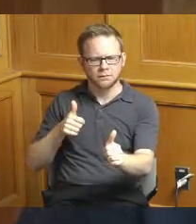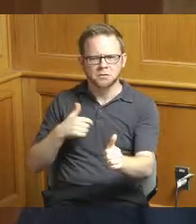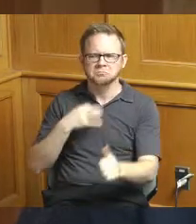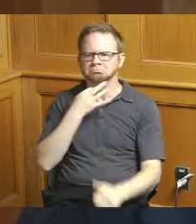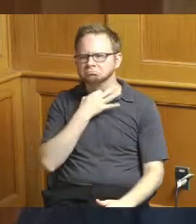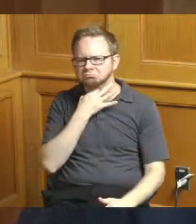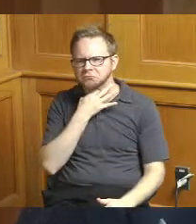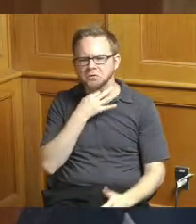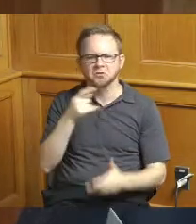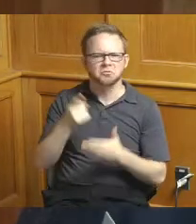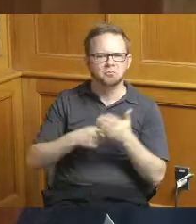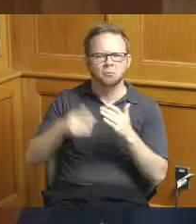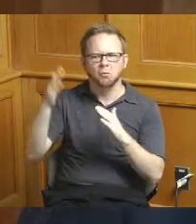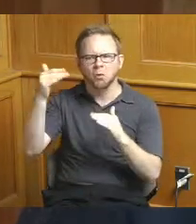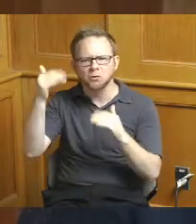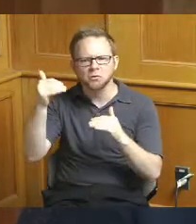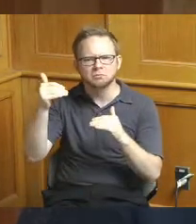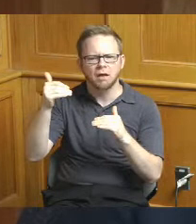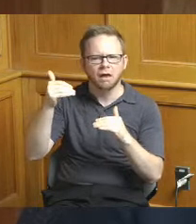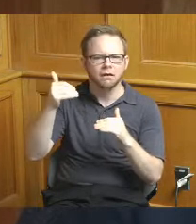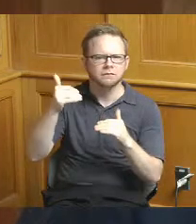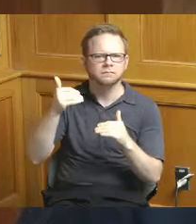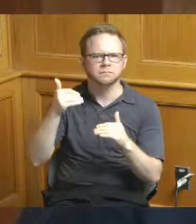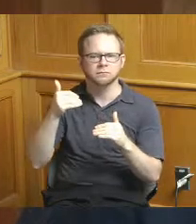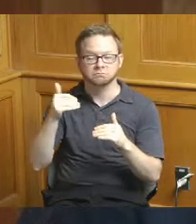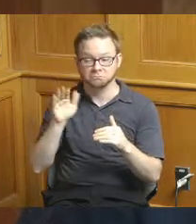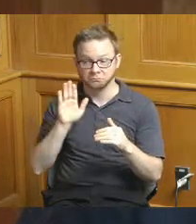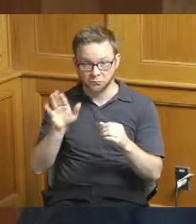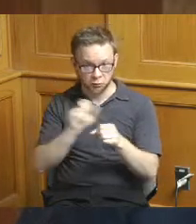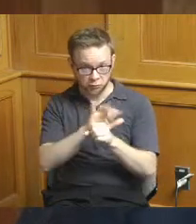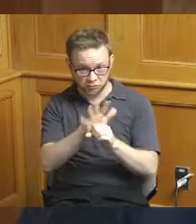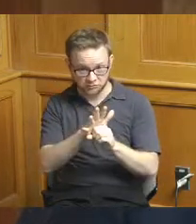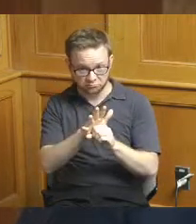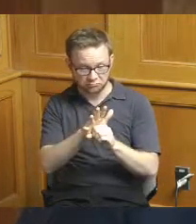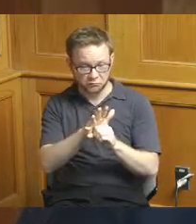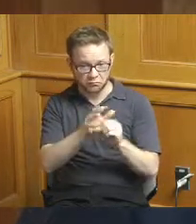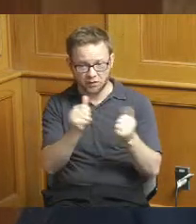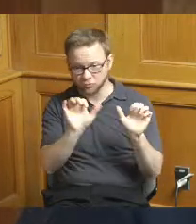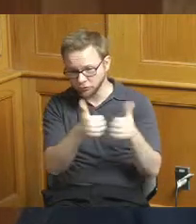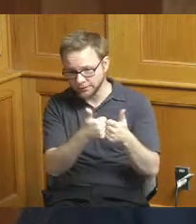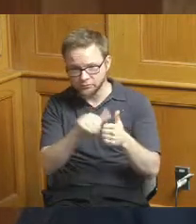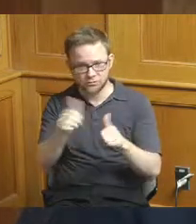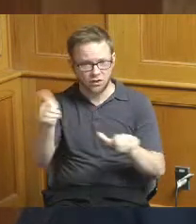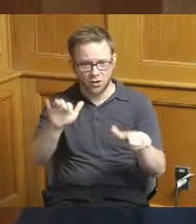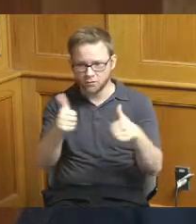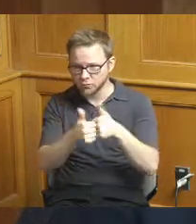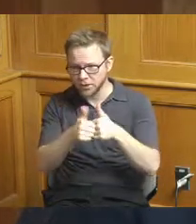through some of the challenges challenges you have identified and I'm going to ask a little bit about